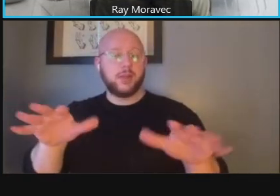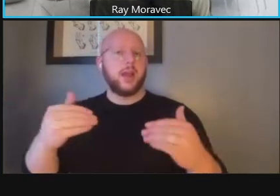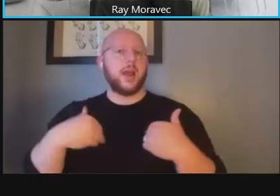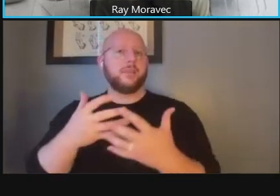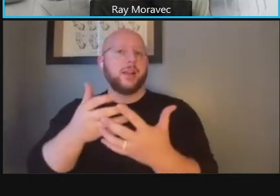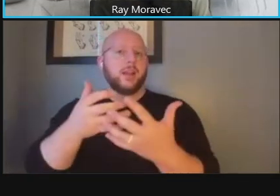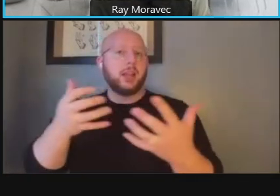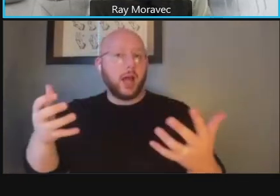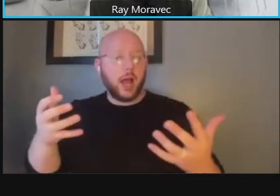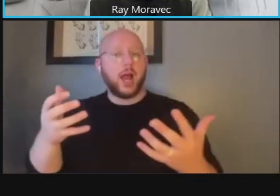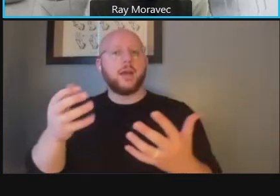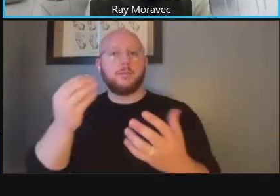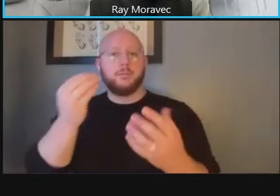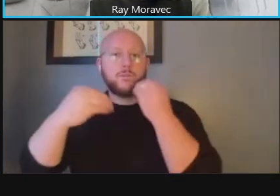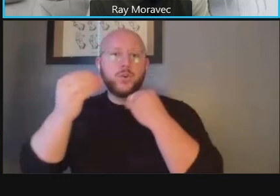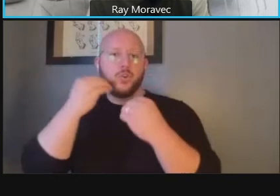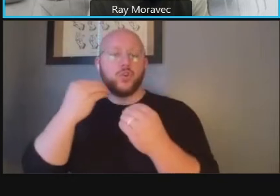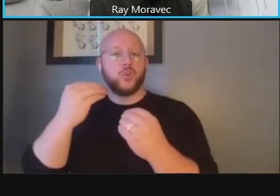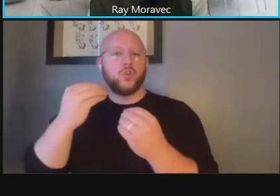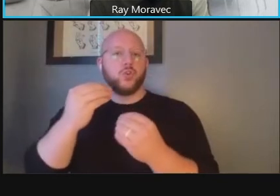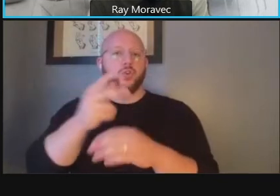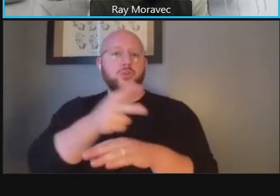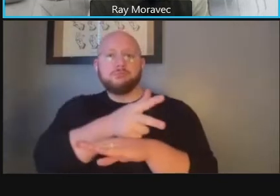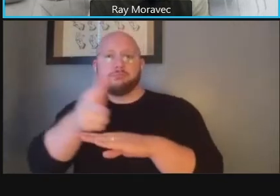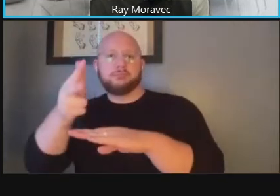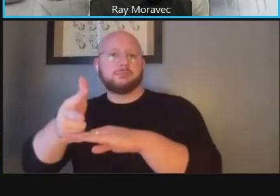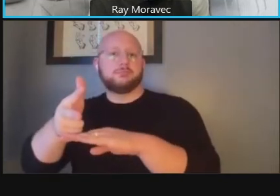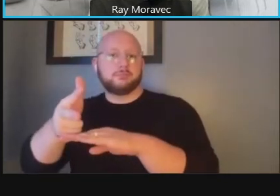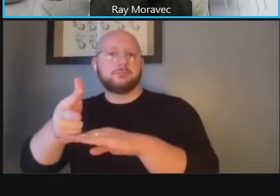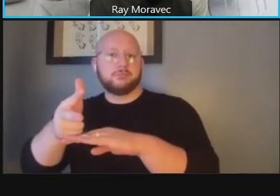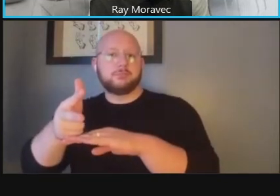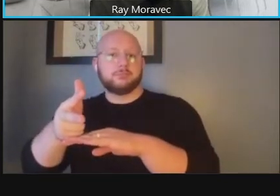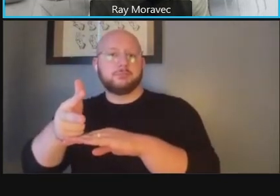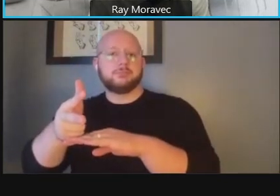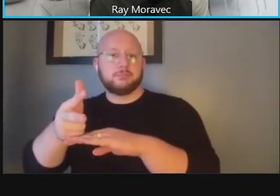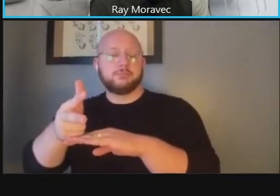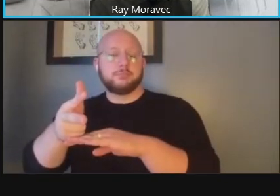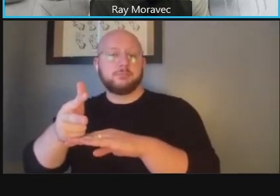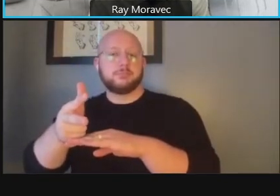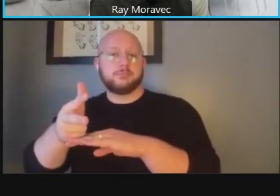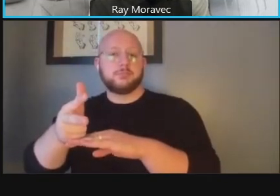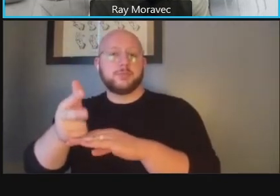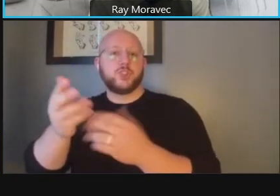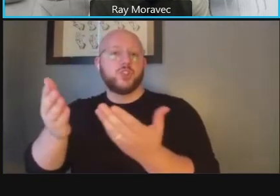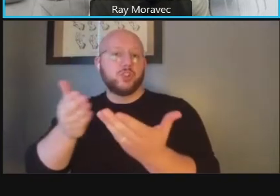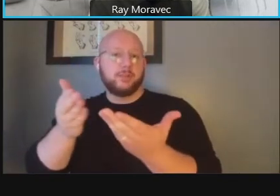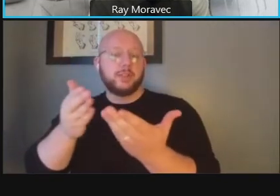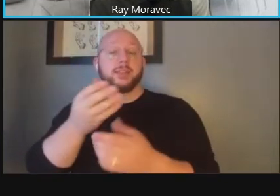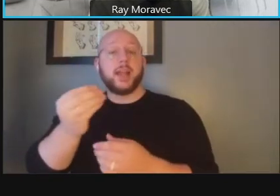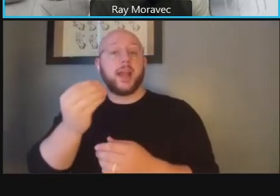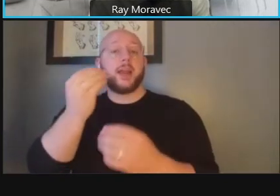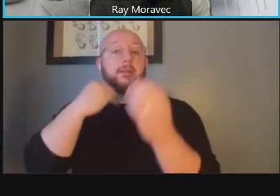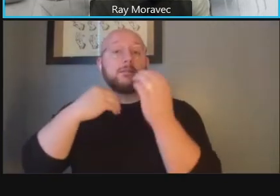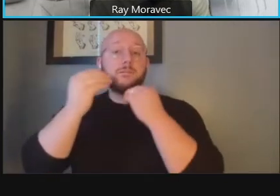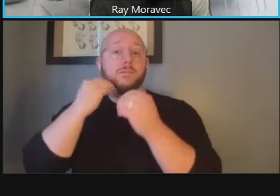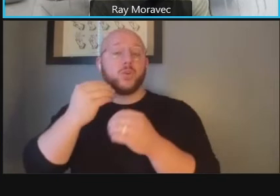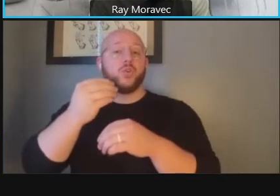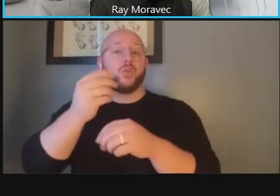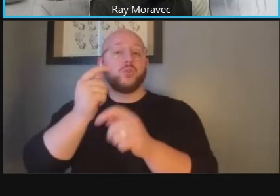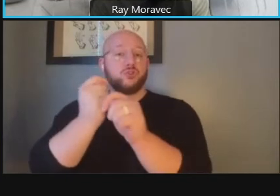and other services as well as we mentioned the food trucks um and let alone the metro access